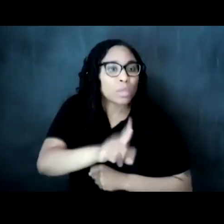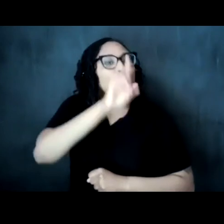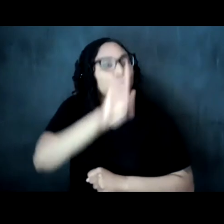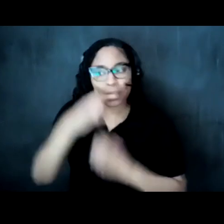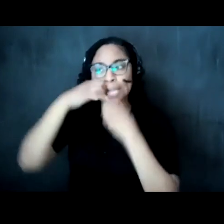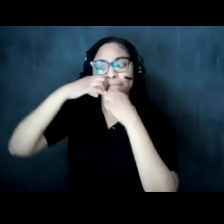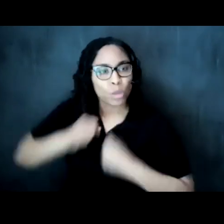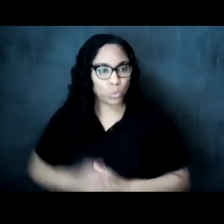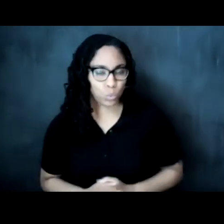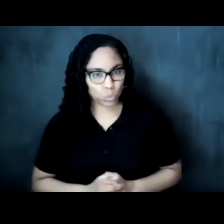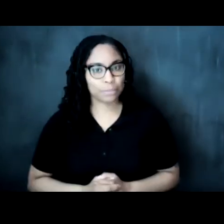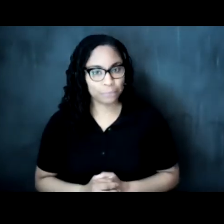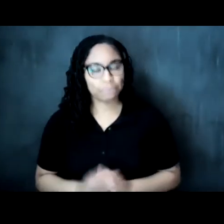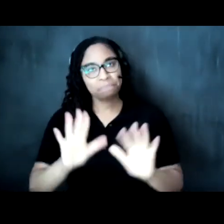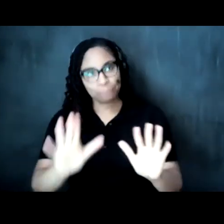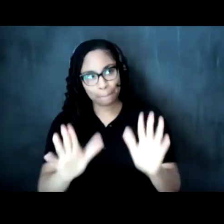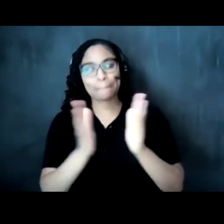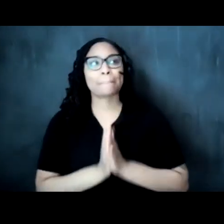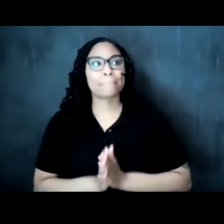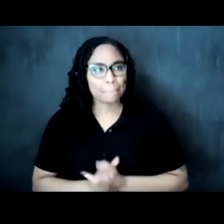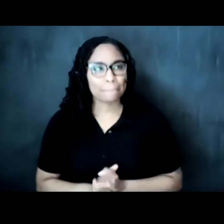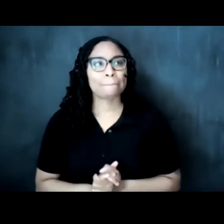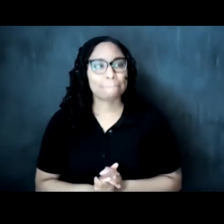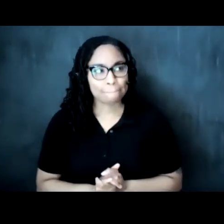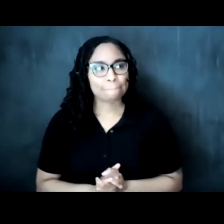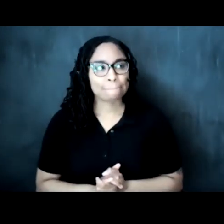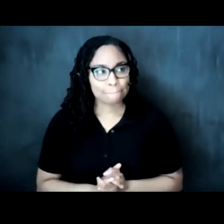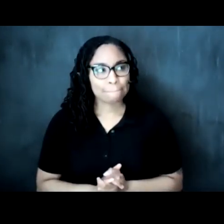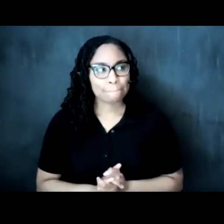i'll close somewhat returning to where we began